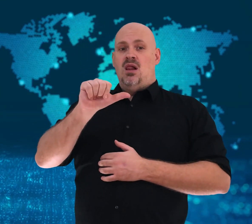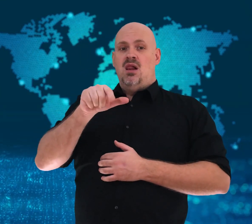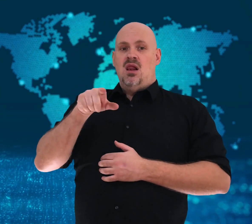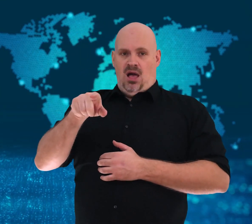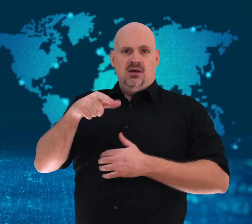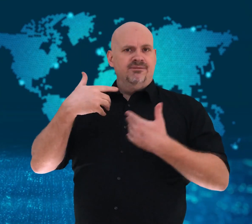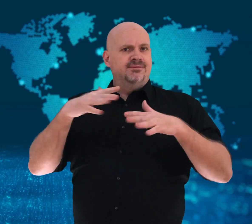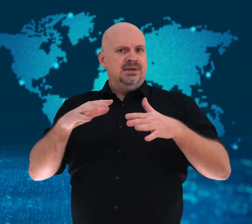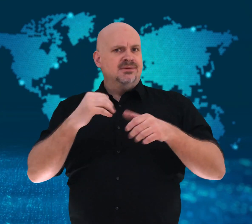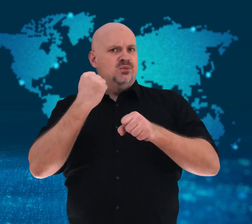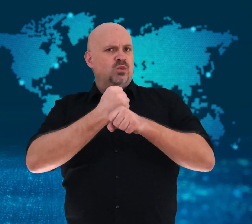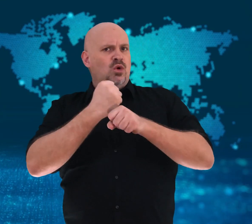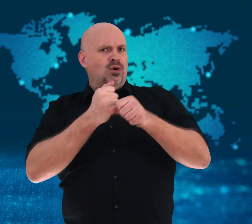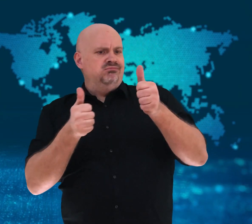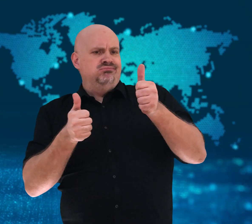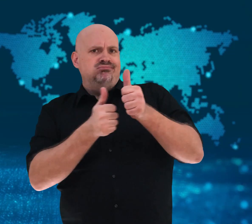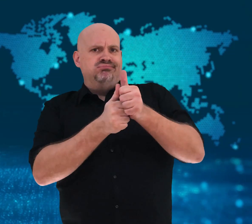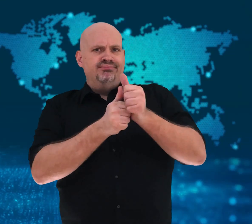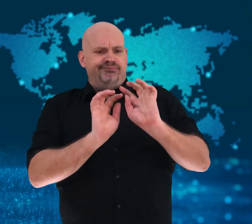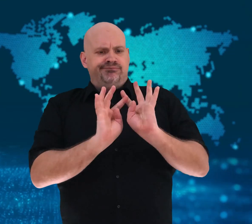in January 2022.